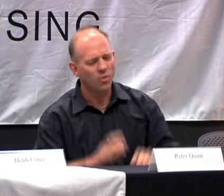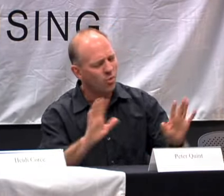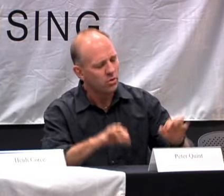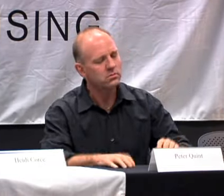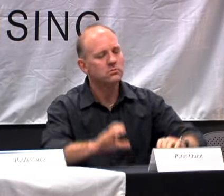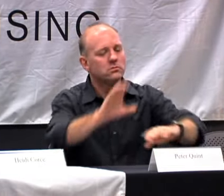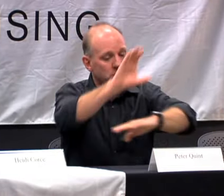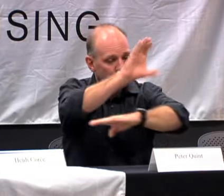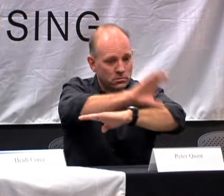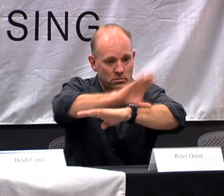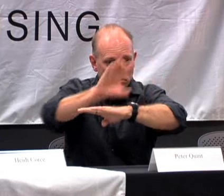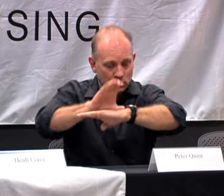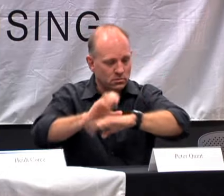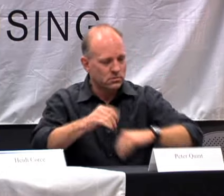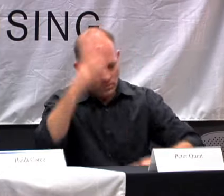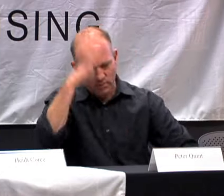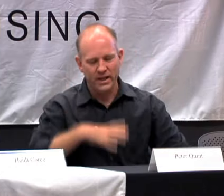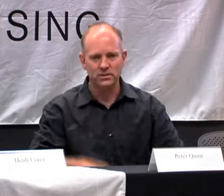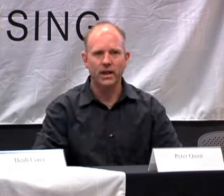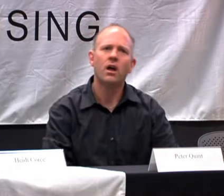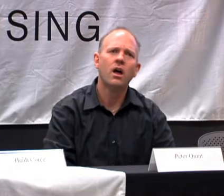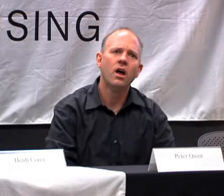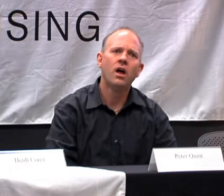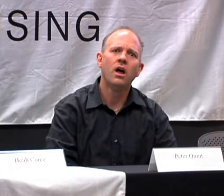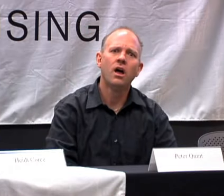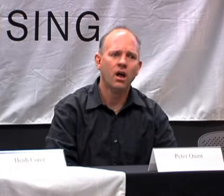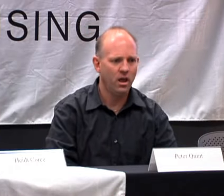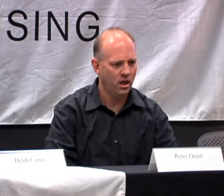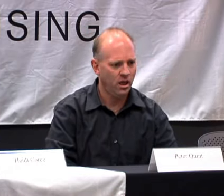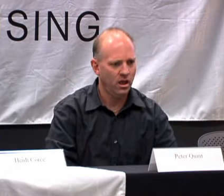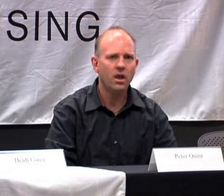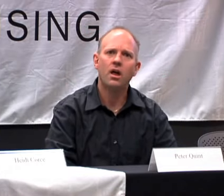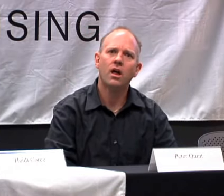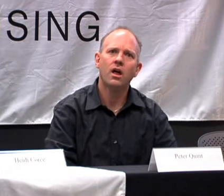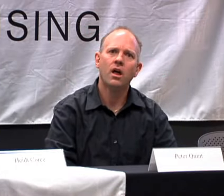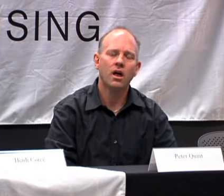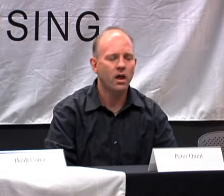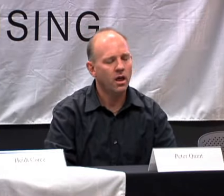I POINT AND THE GUY SAID WHAT IS THAT? AND THE GUY WAS BLANK FACED SO I